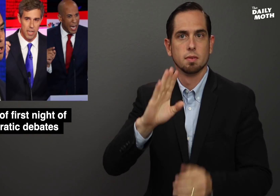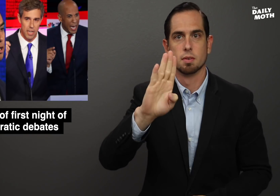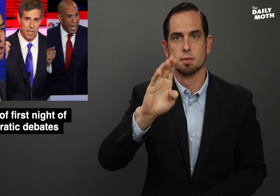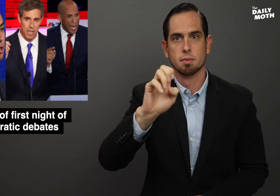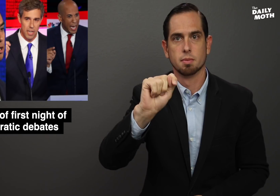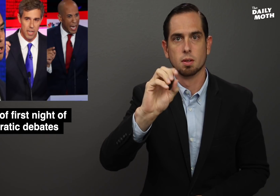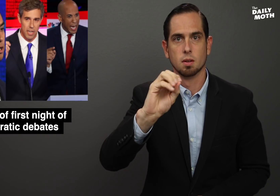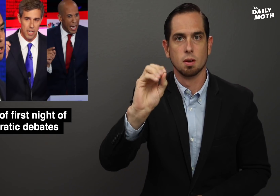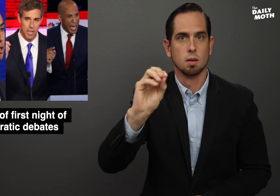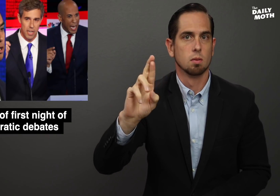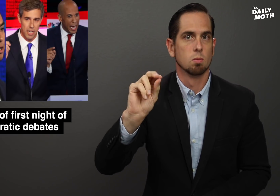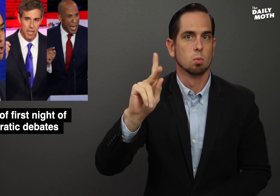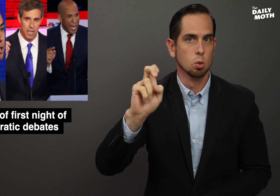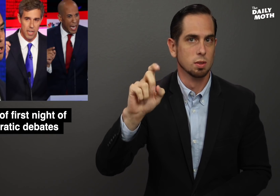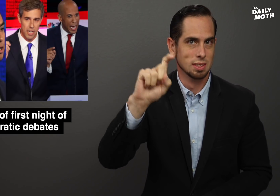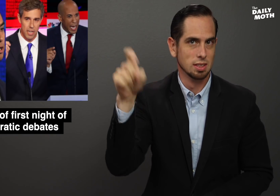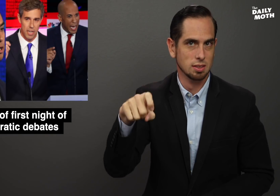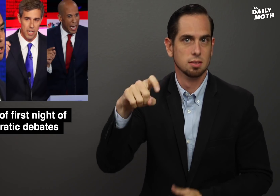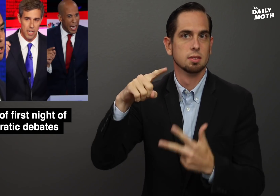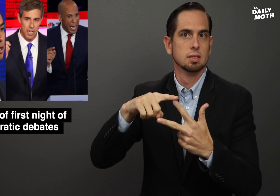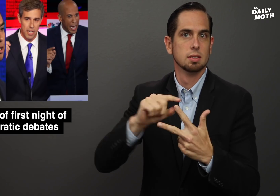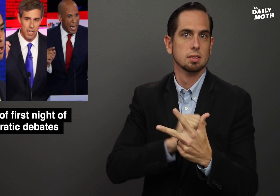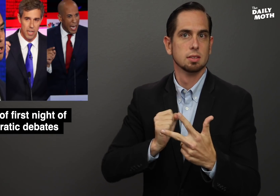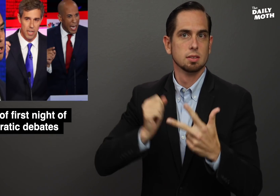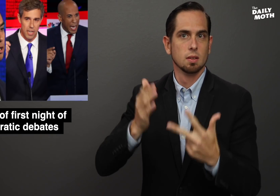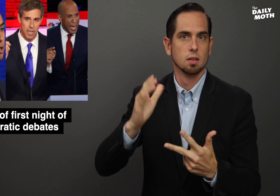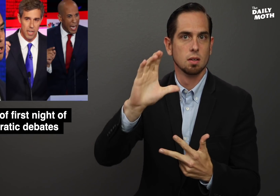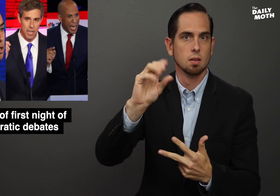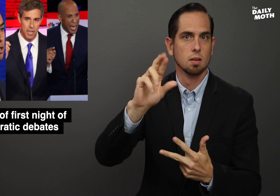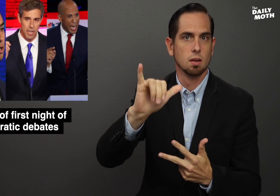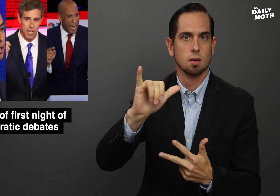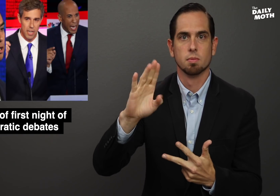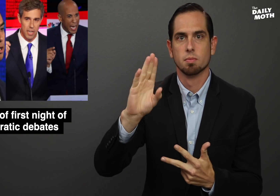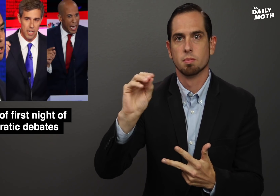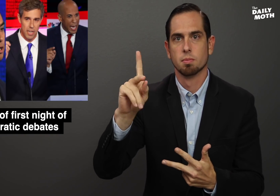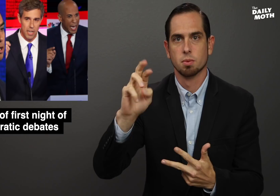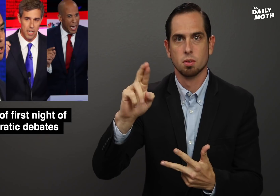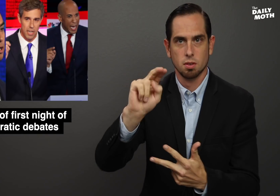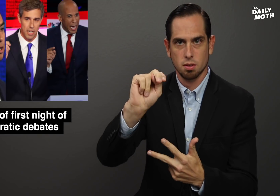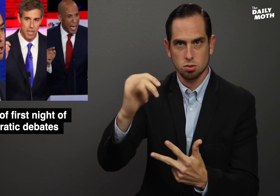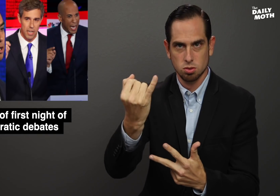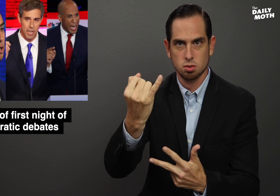Beto O'Rourke (TX), Senator Cory Booker (NJ),